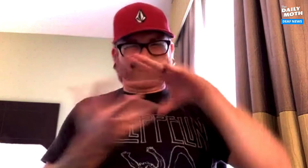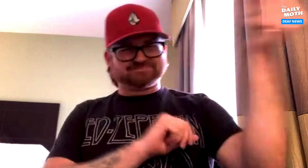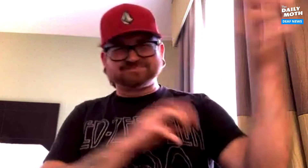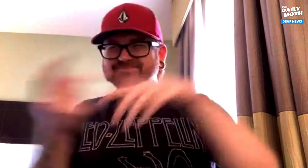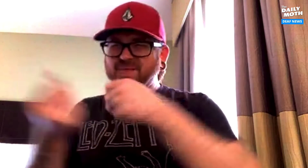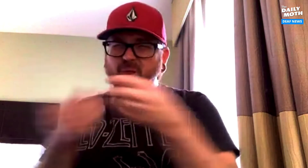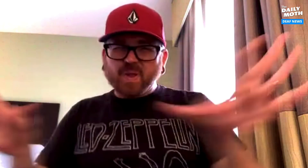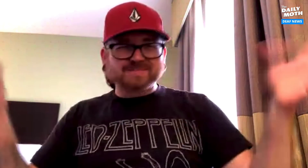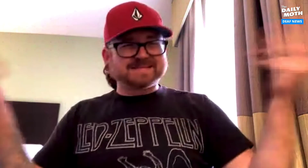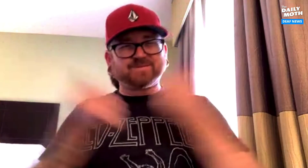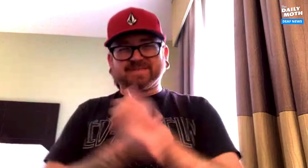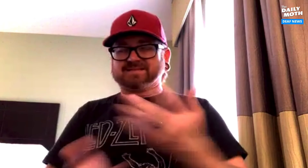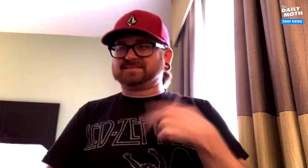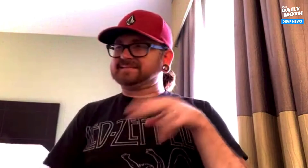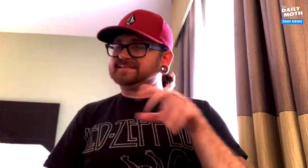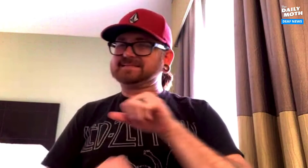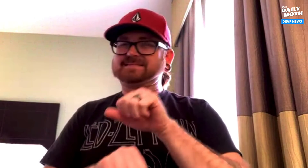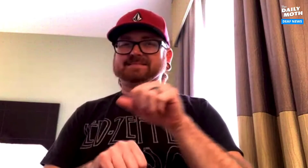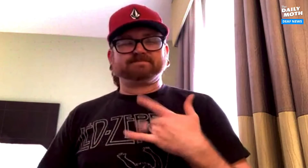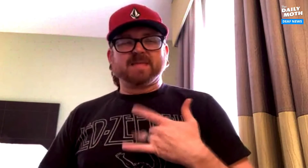They lost everything.